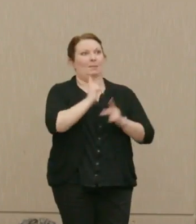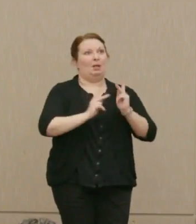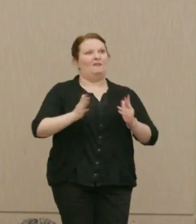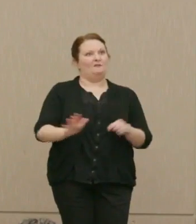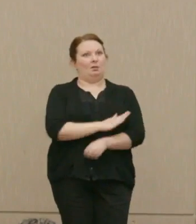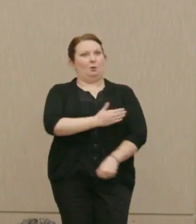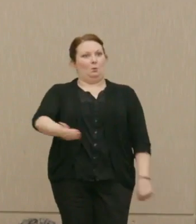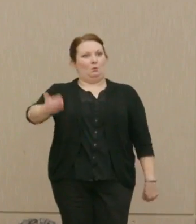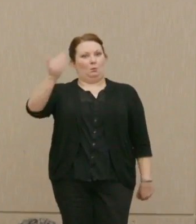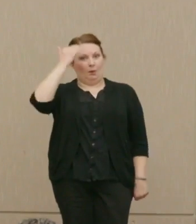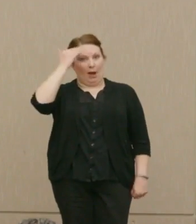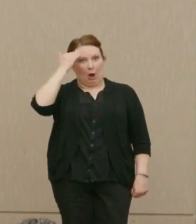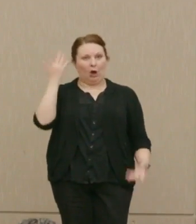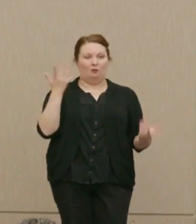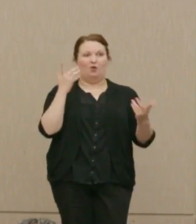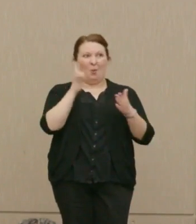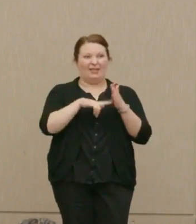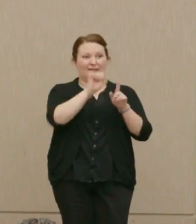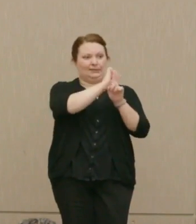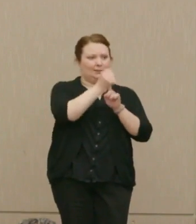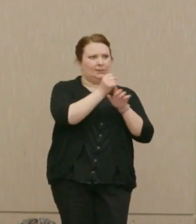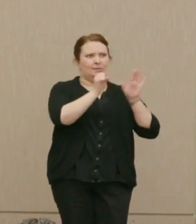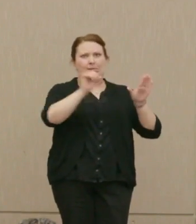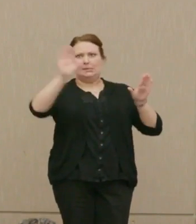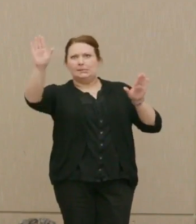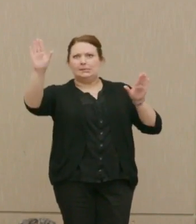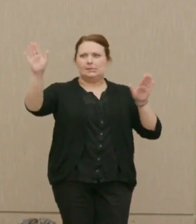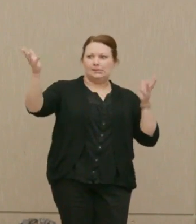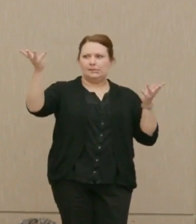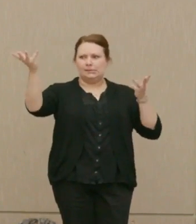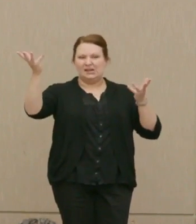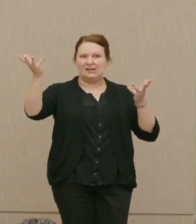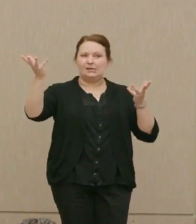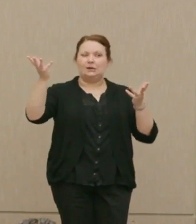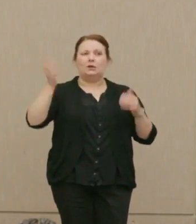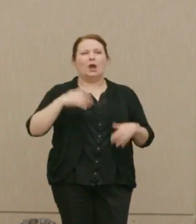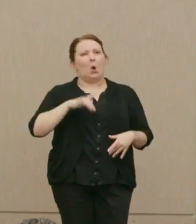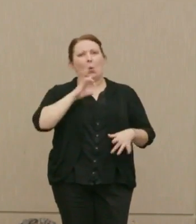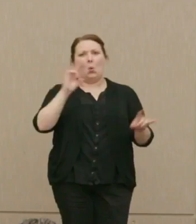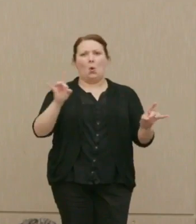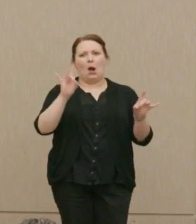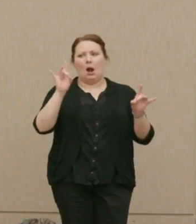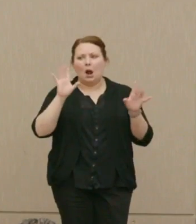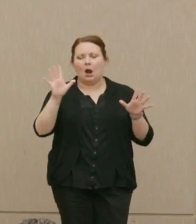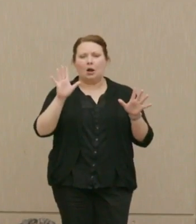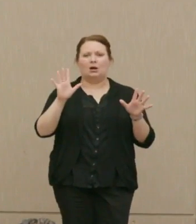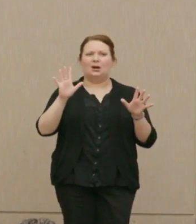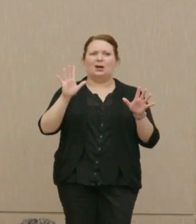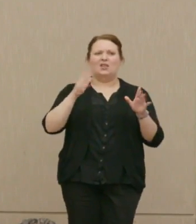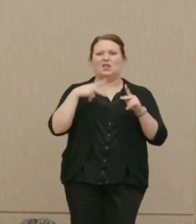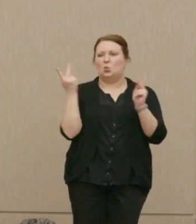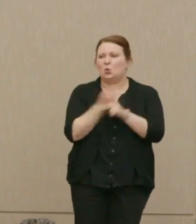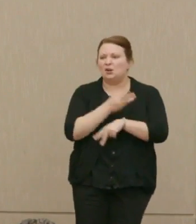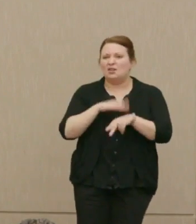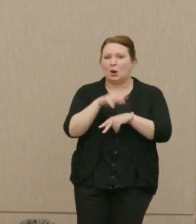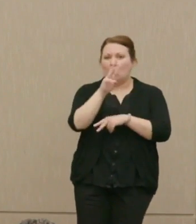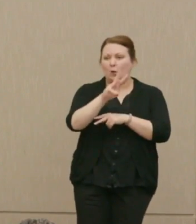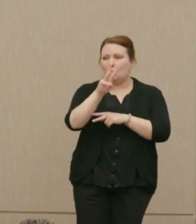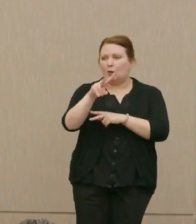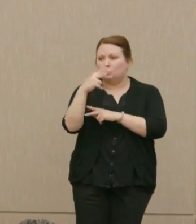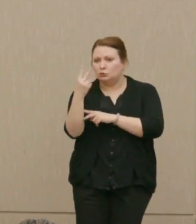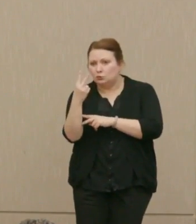what the stakes were, actually were, how enormously they transcended World War II, or any human